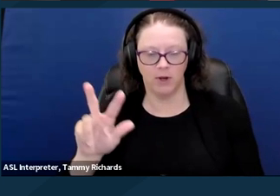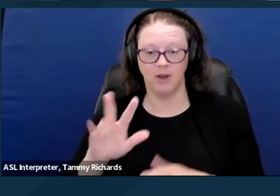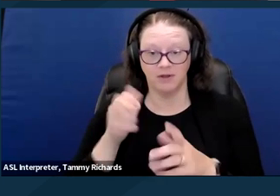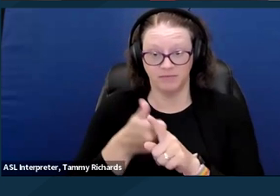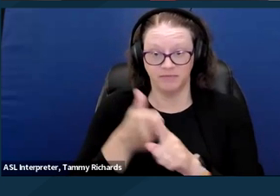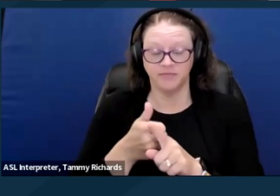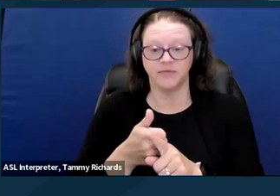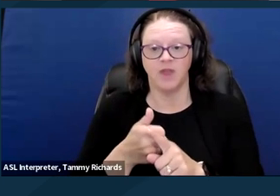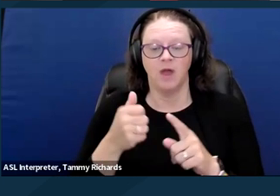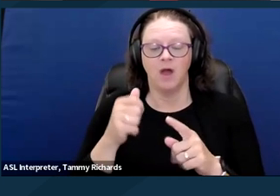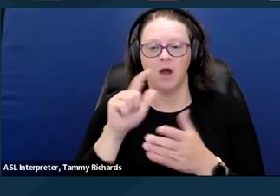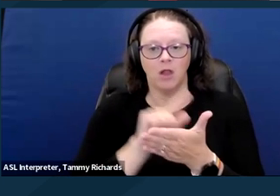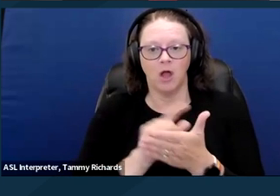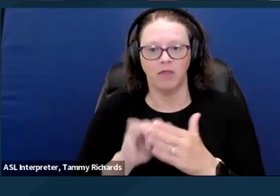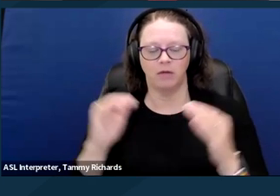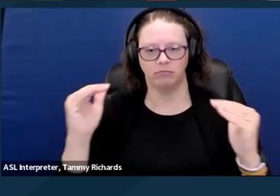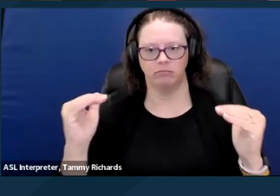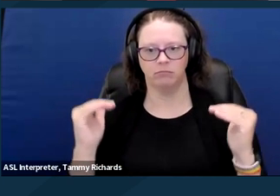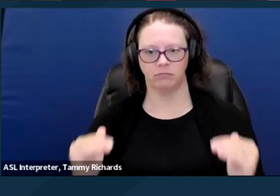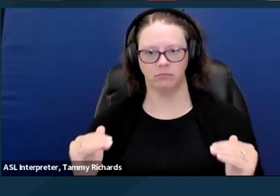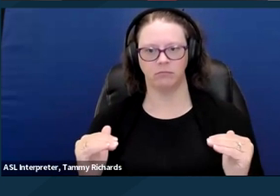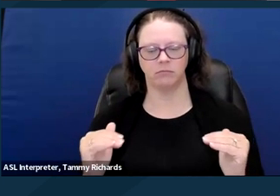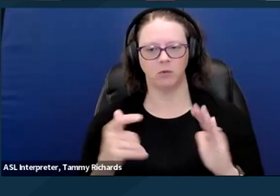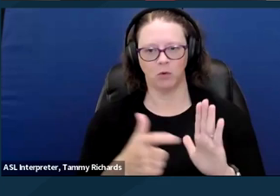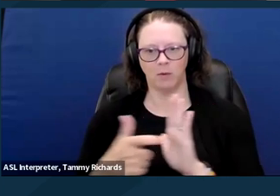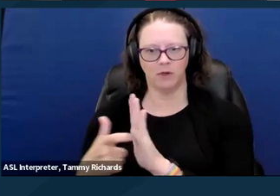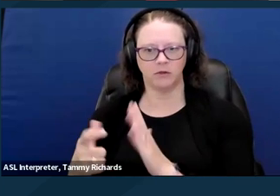to being placed on an involuntary hold or conservatorship.